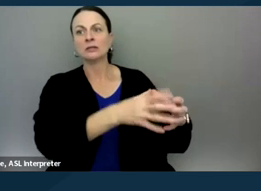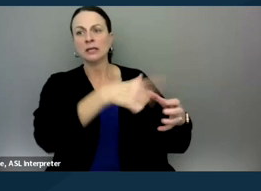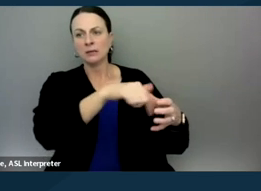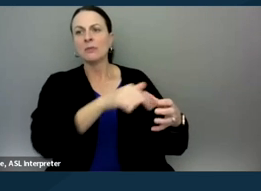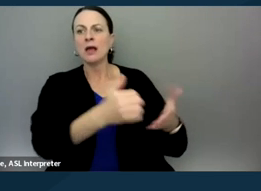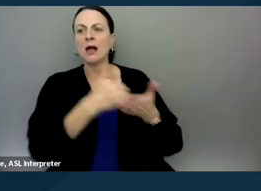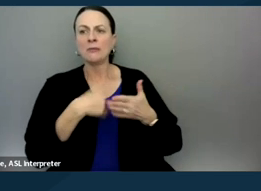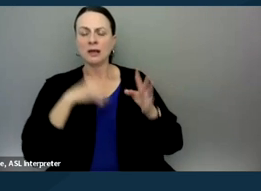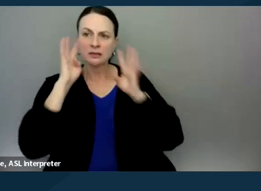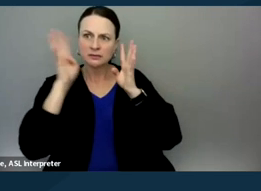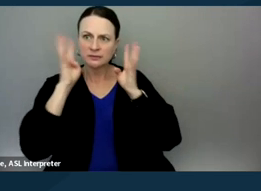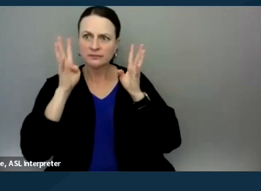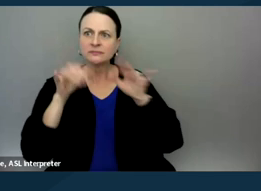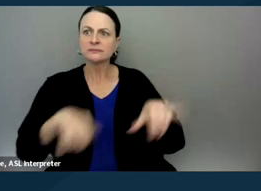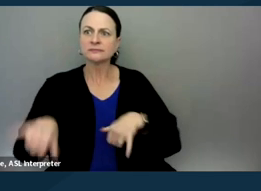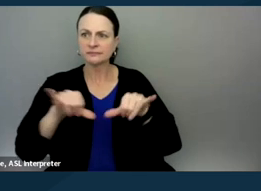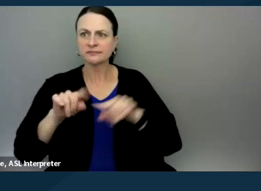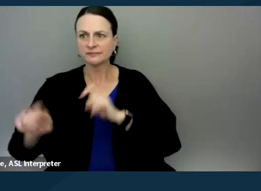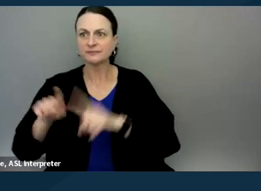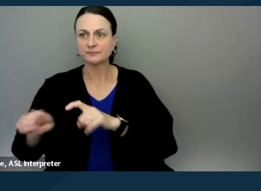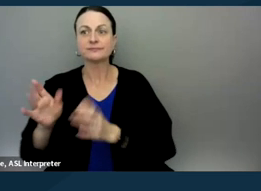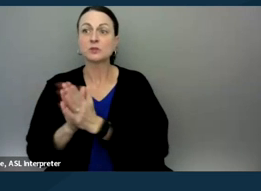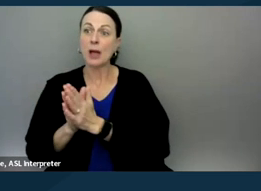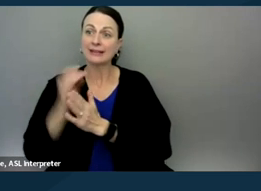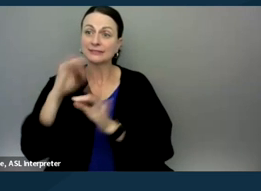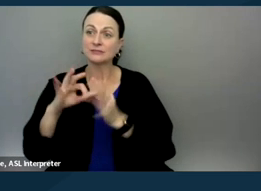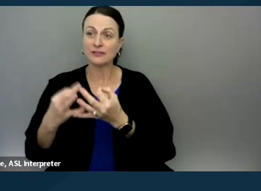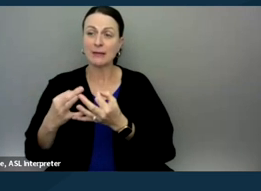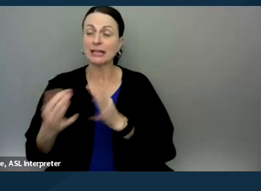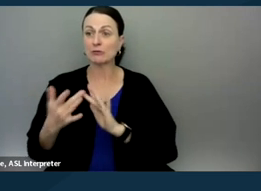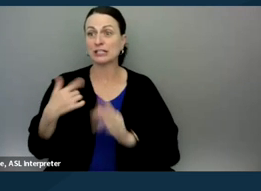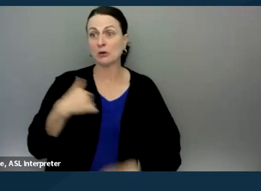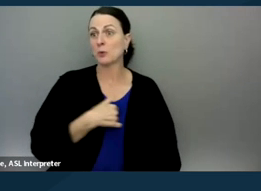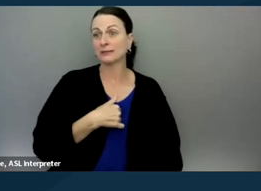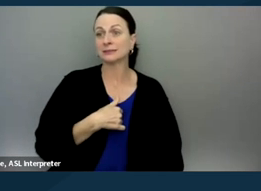some kind of consistent questions to ask if a family did reach out, just so we could find, you know,